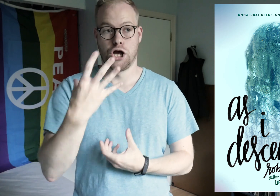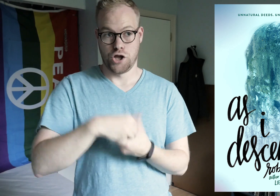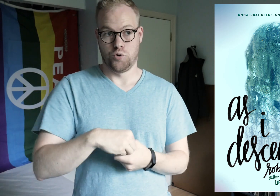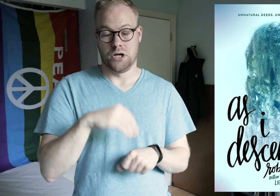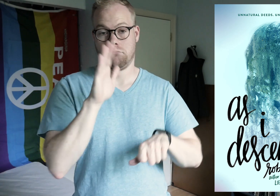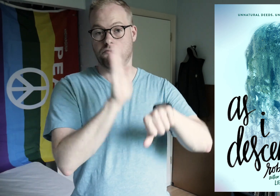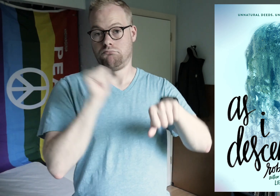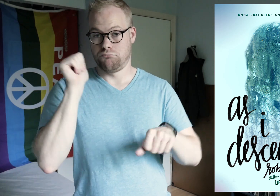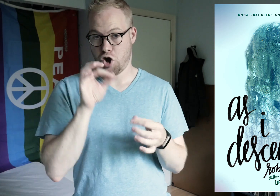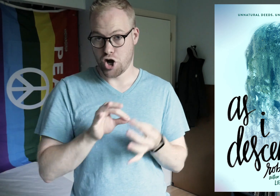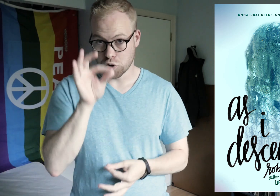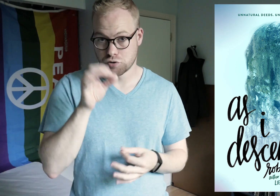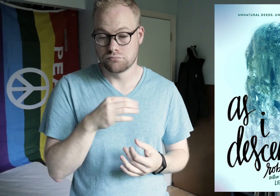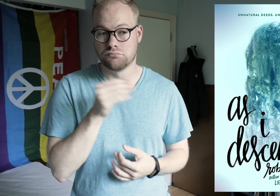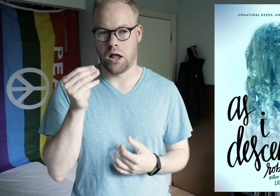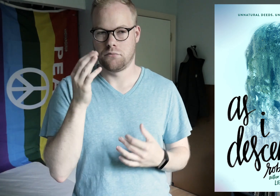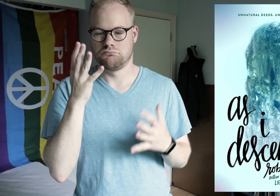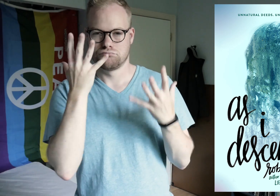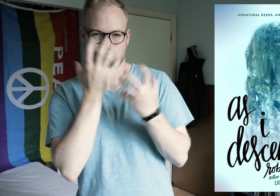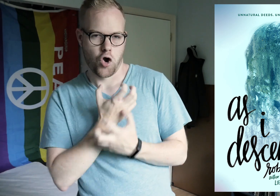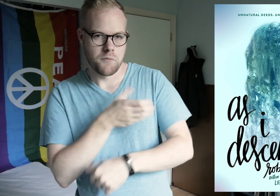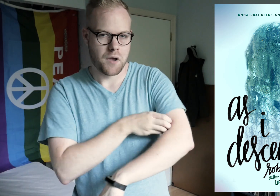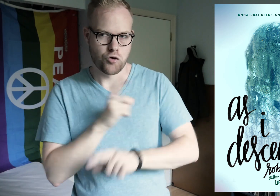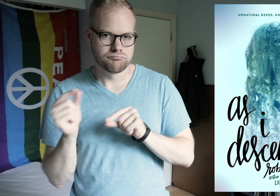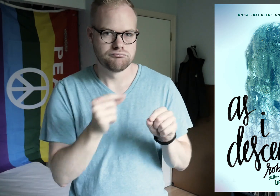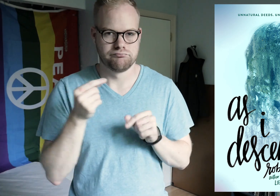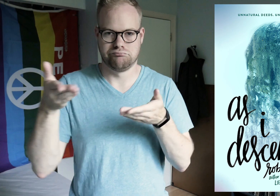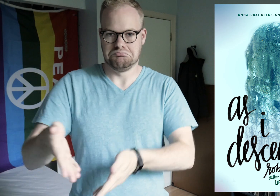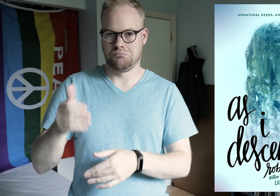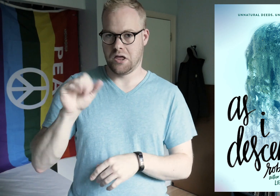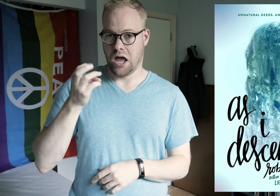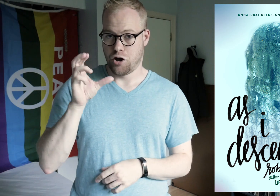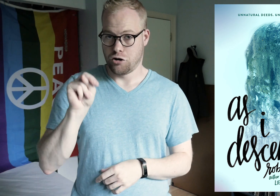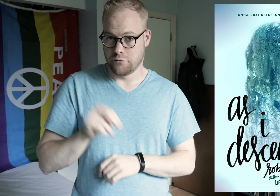Including calling upon ghosts and the dark power that’s been rumored to exist at Acheron.